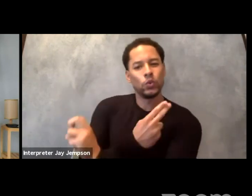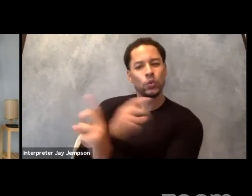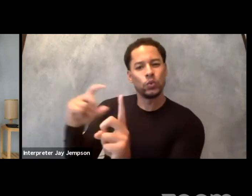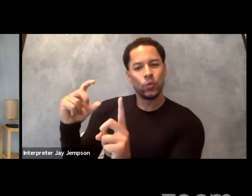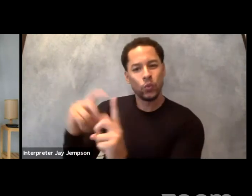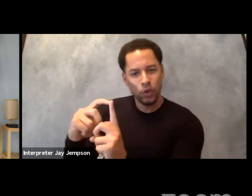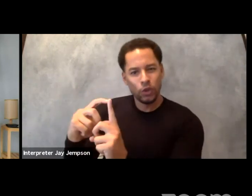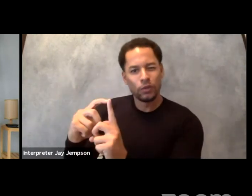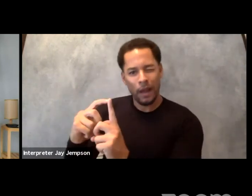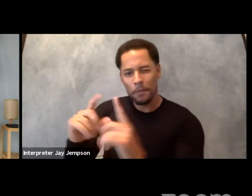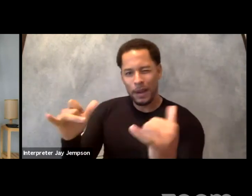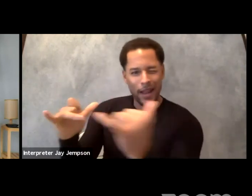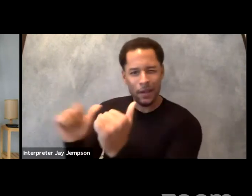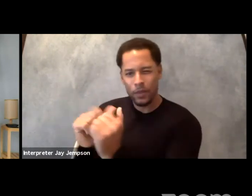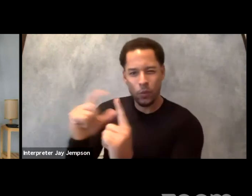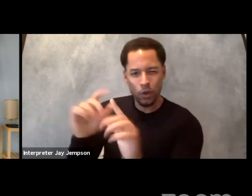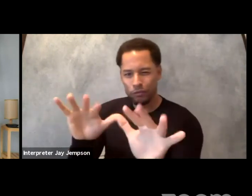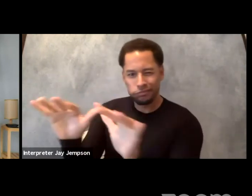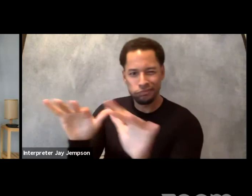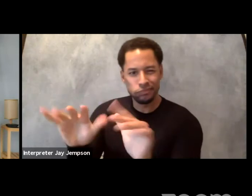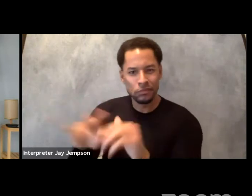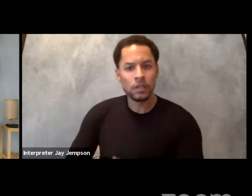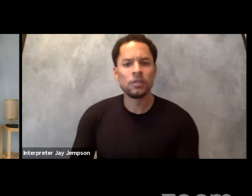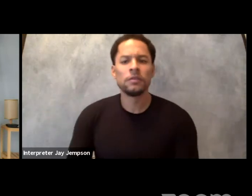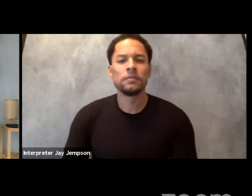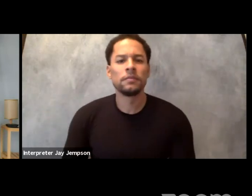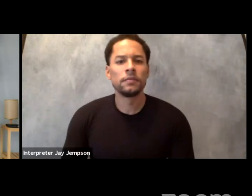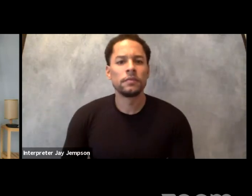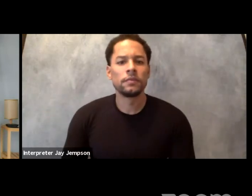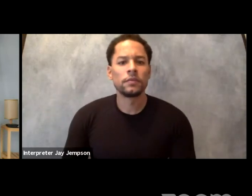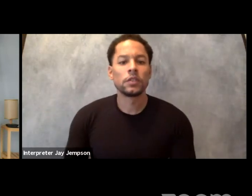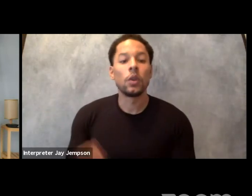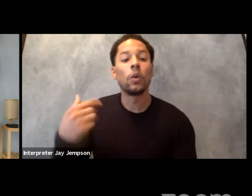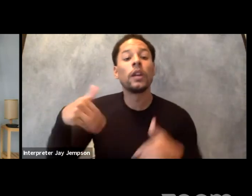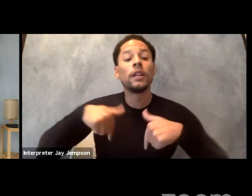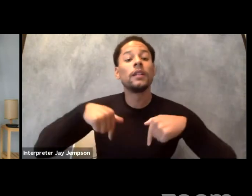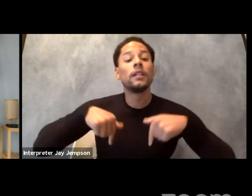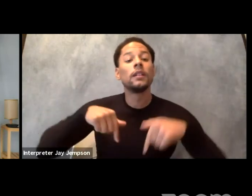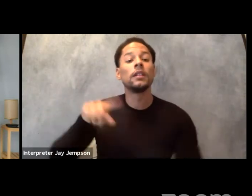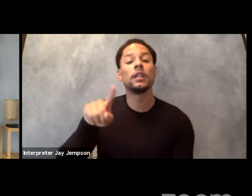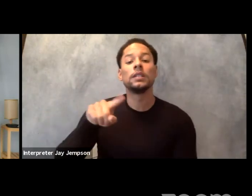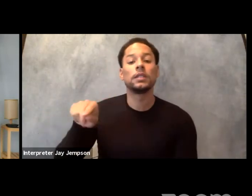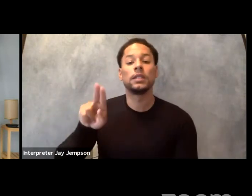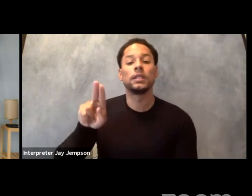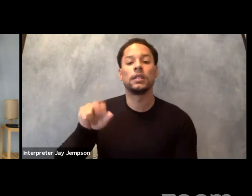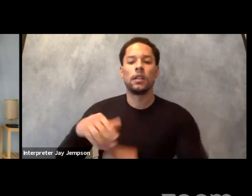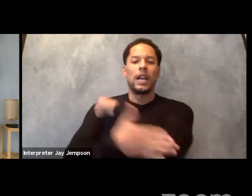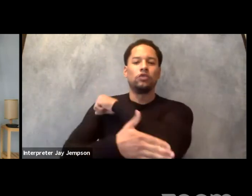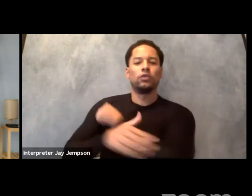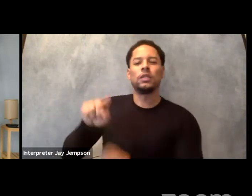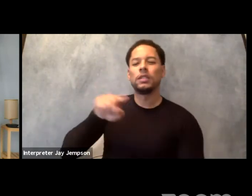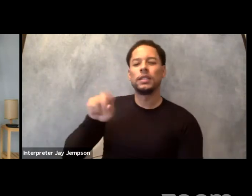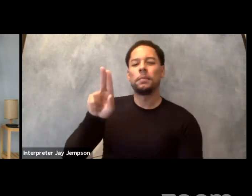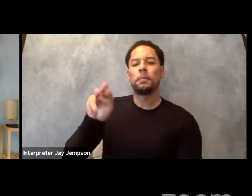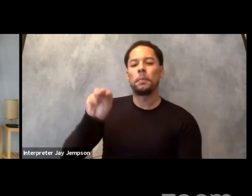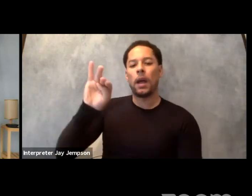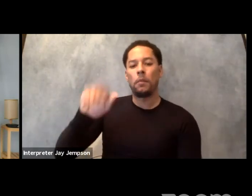So maybe in Zimbabwe, if you say, let me give a name